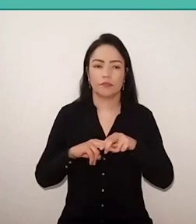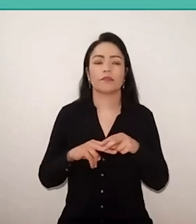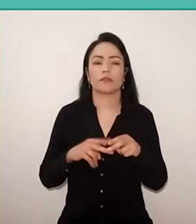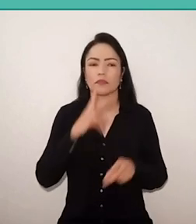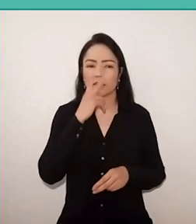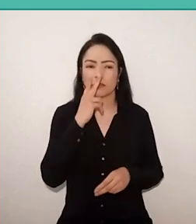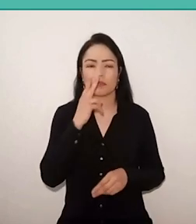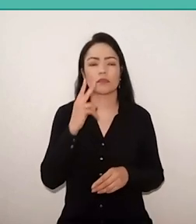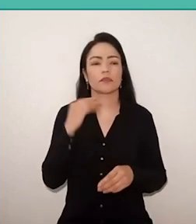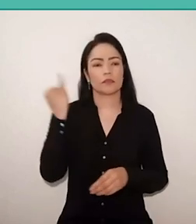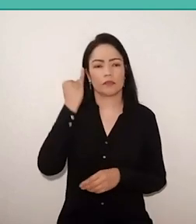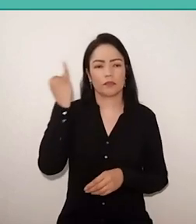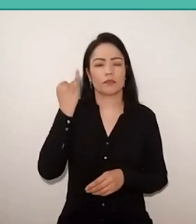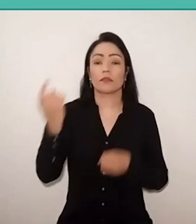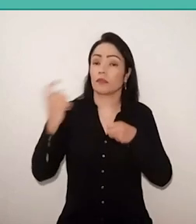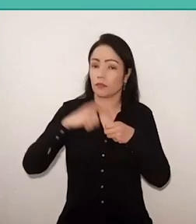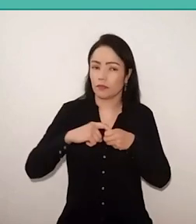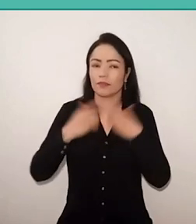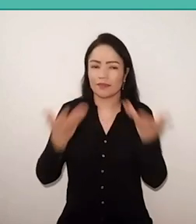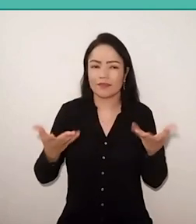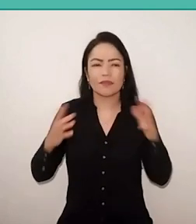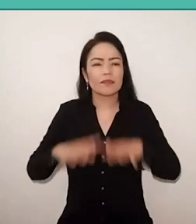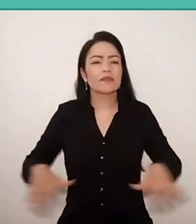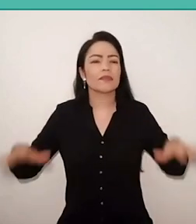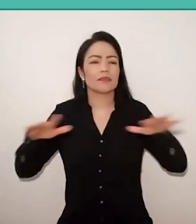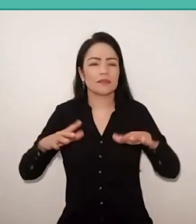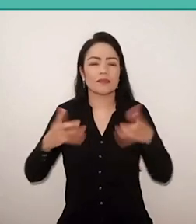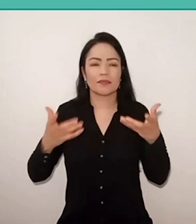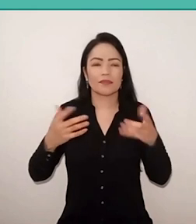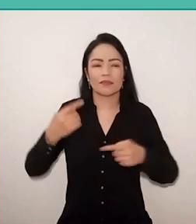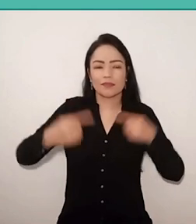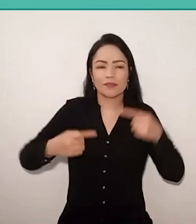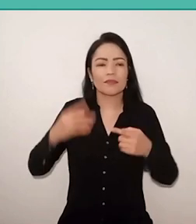and back to the big dimension again, which is the political dimension of Paulo's thought.